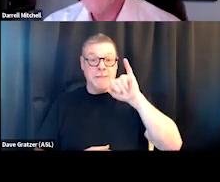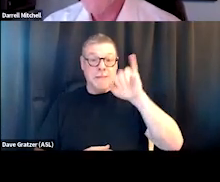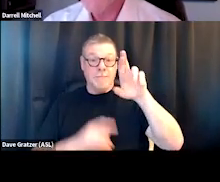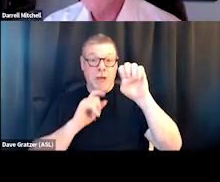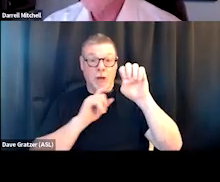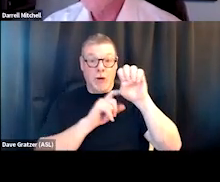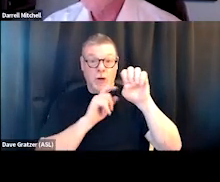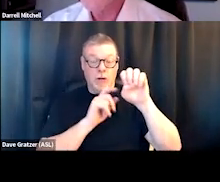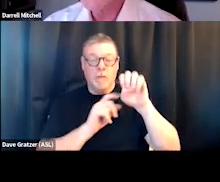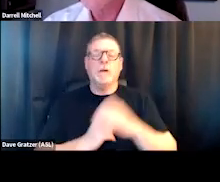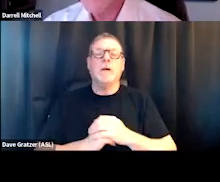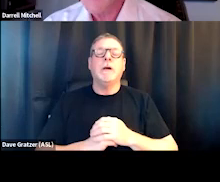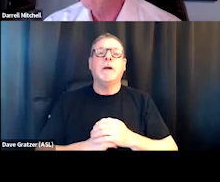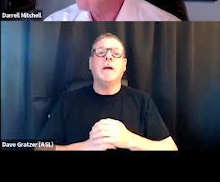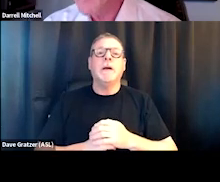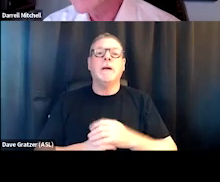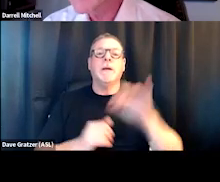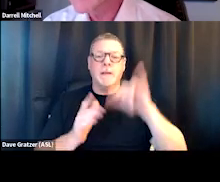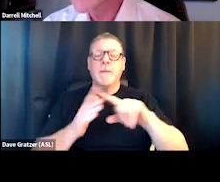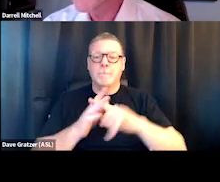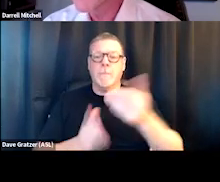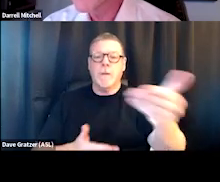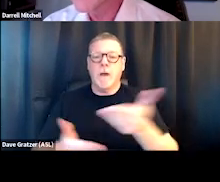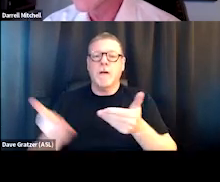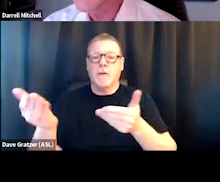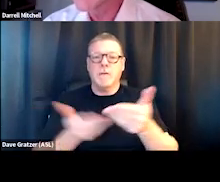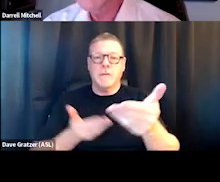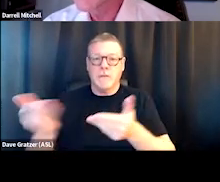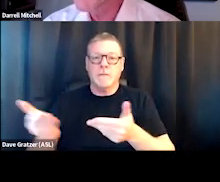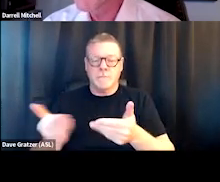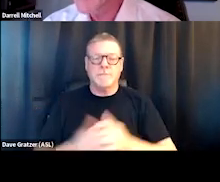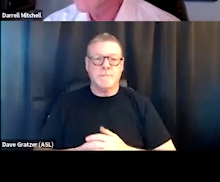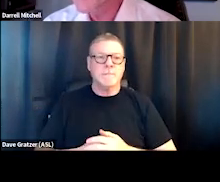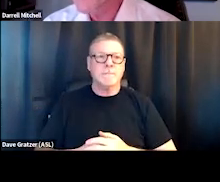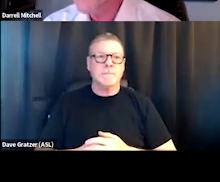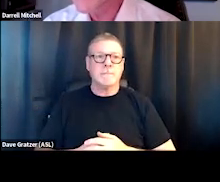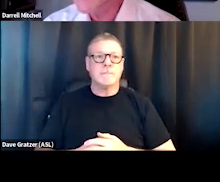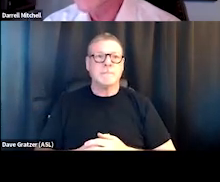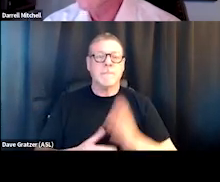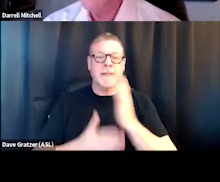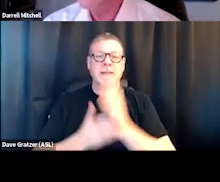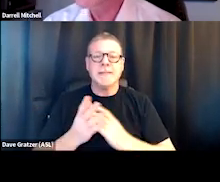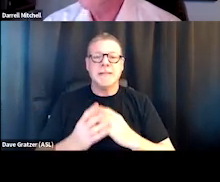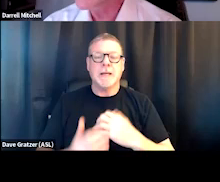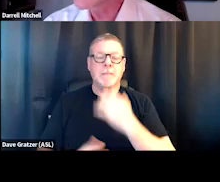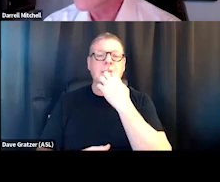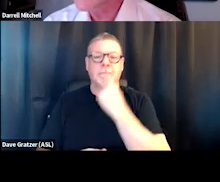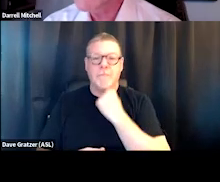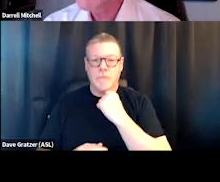you know, the hiring practices and some of the, you know, some of the values of our organization. It's a very diverse organization.